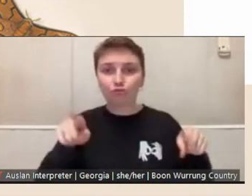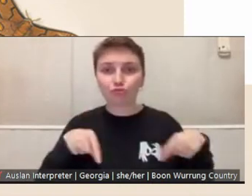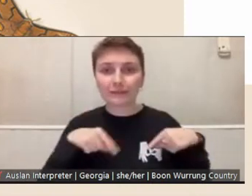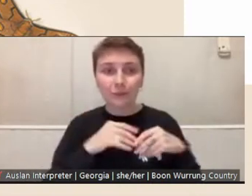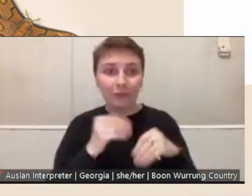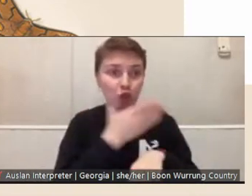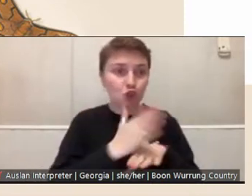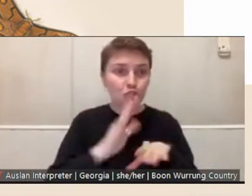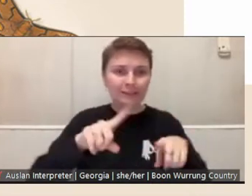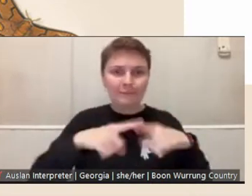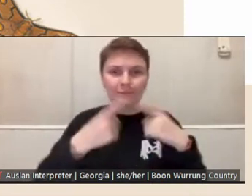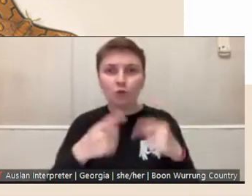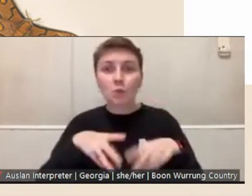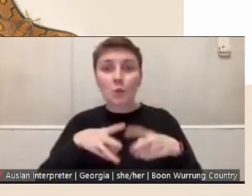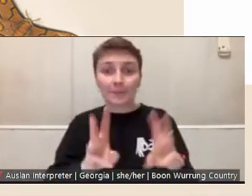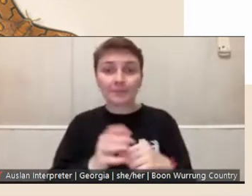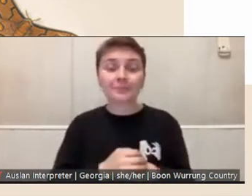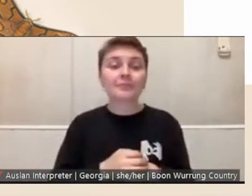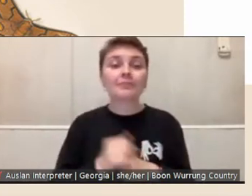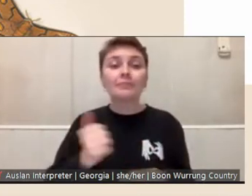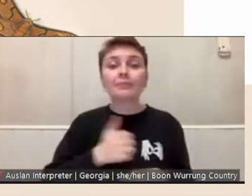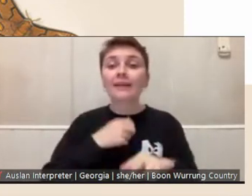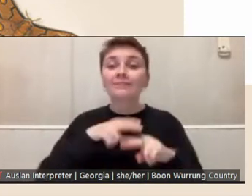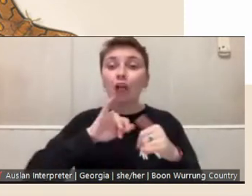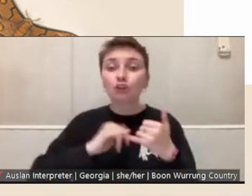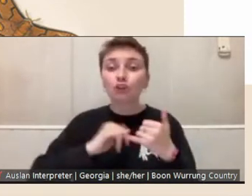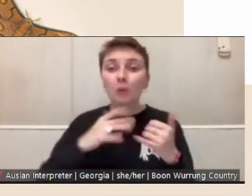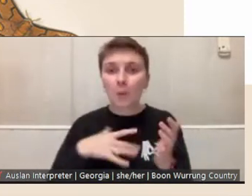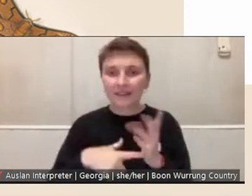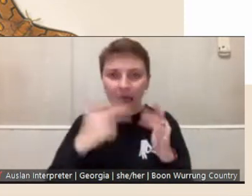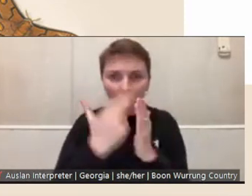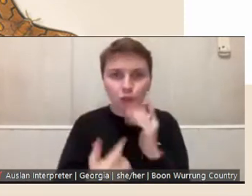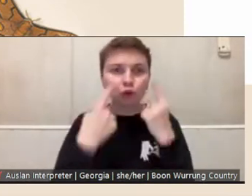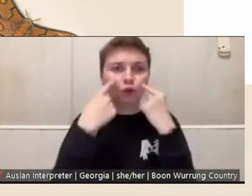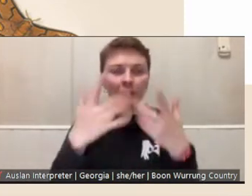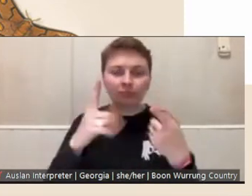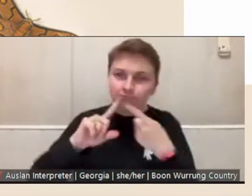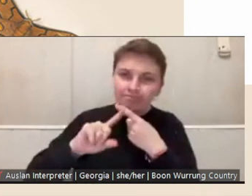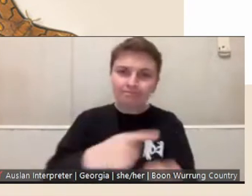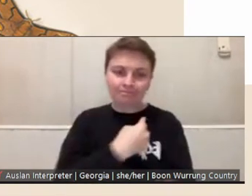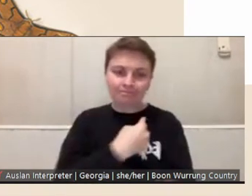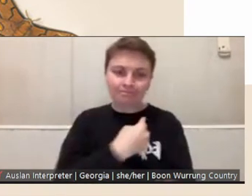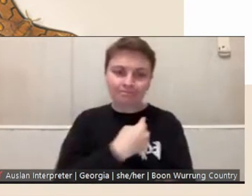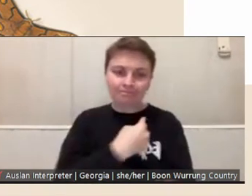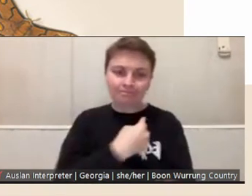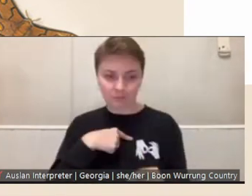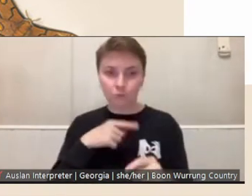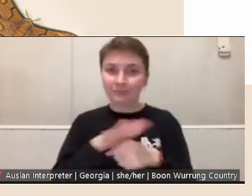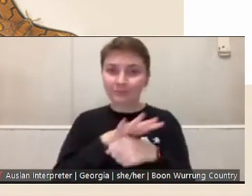The Georges Mora Fellowship seeks an artist who has shown a continuous commitment to the field of contemporary art, and who wishes to challenge their practice.